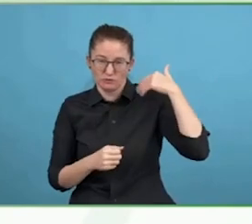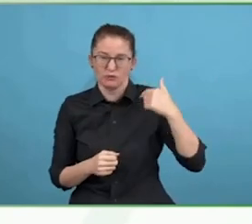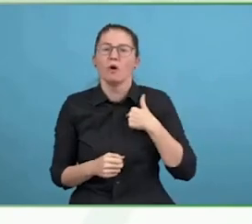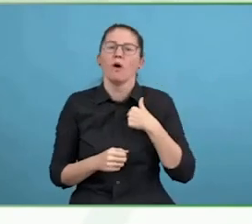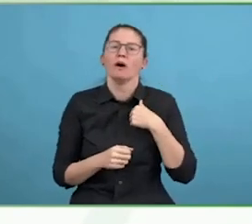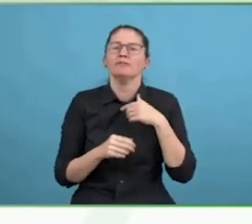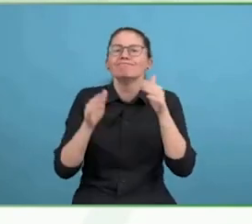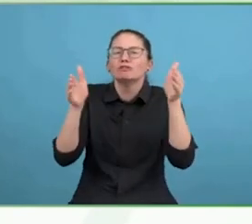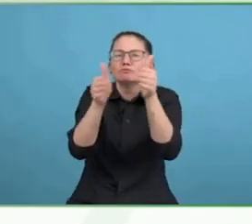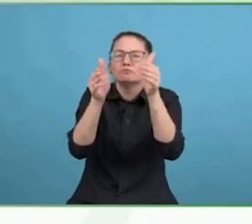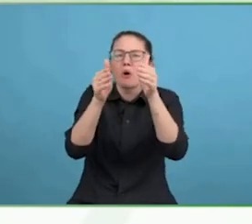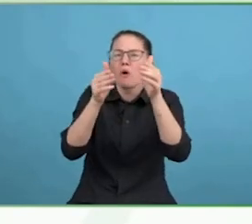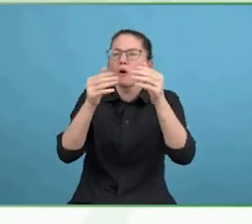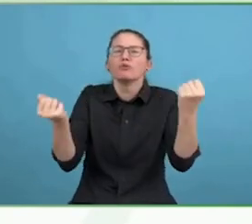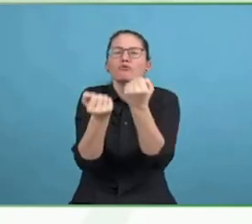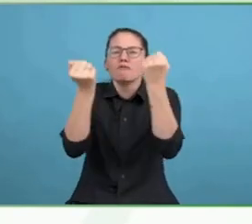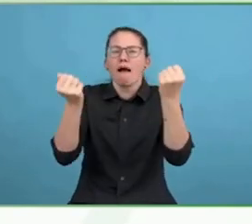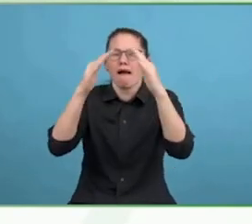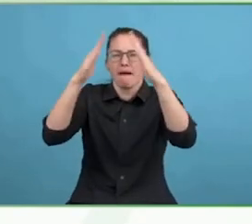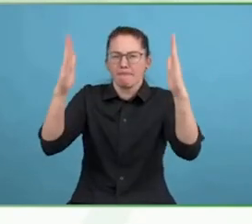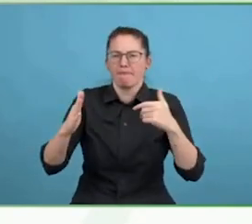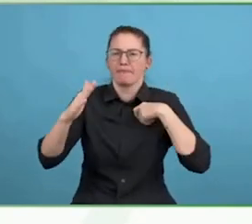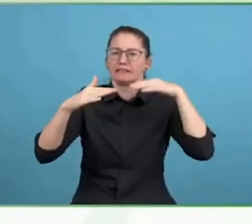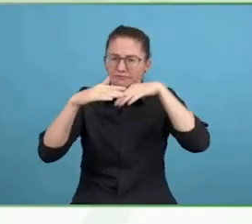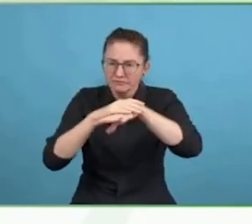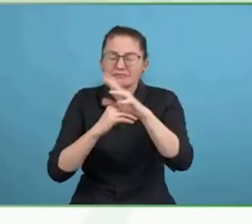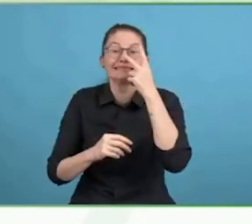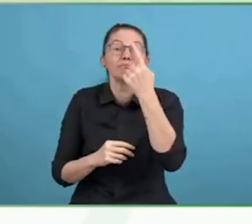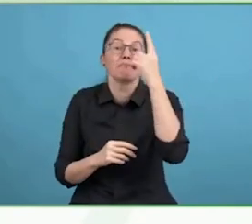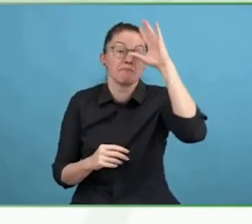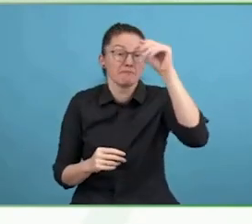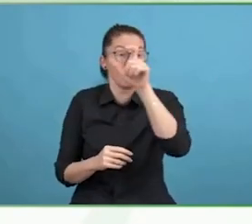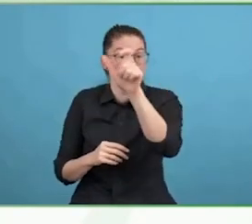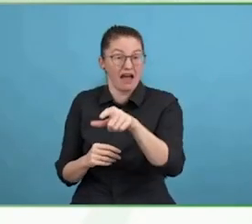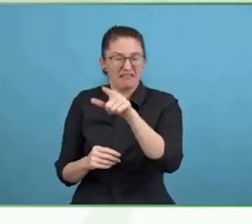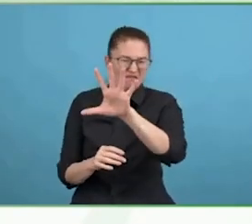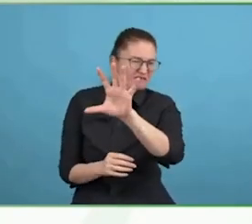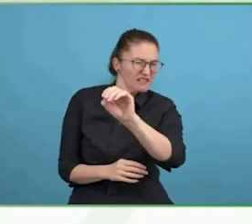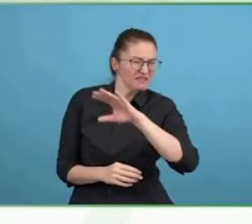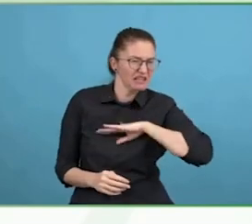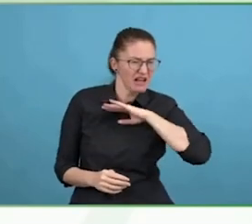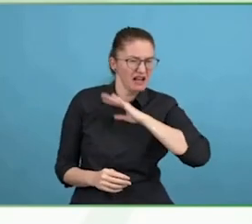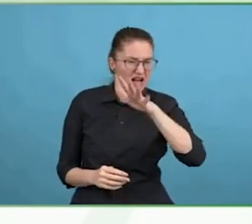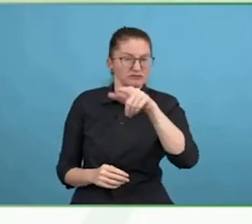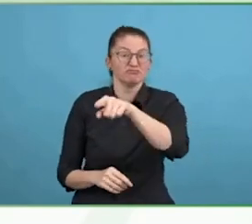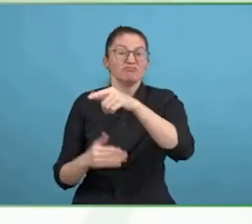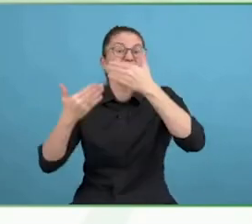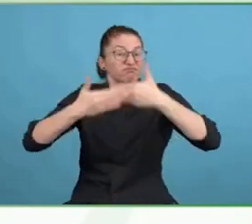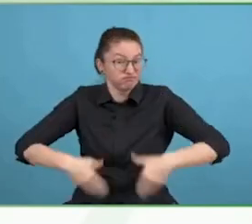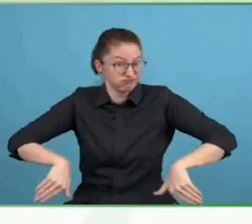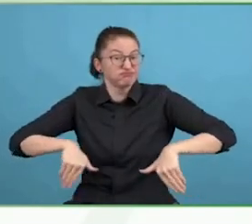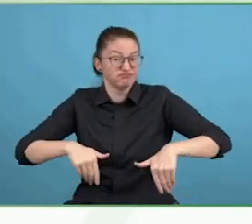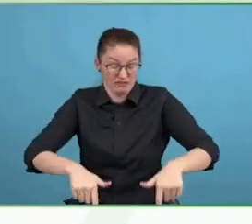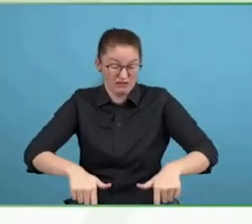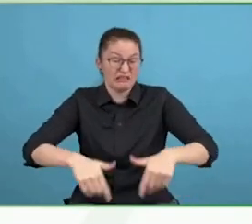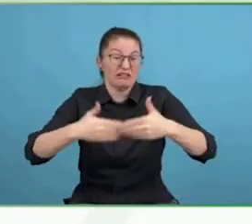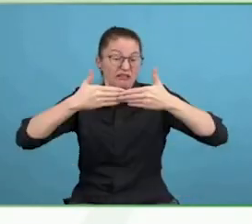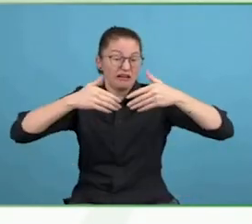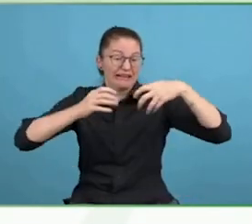Eventually, he showed me on the side of this house, there was little shelter and three large dog baskets.